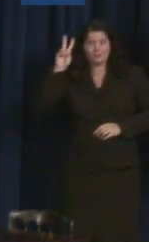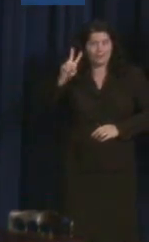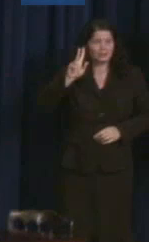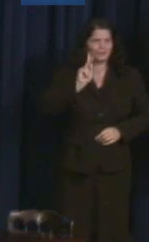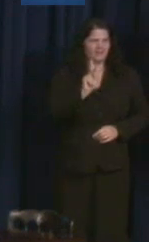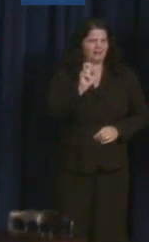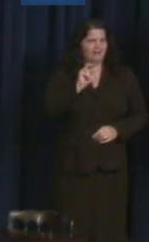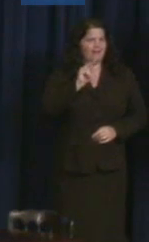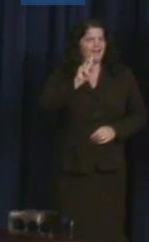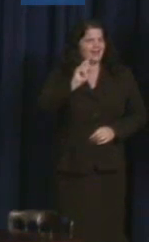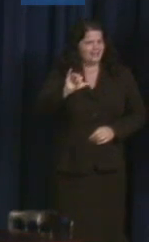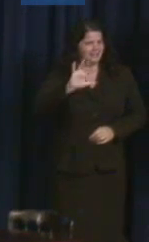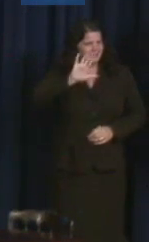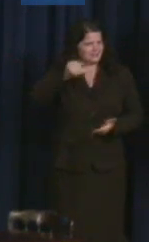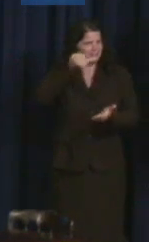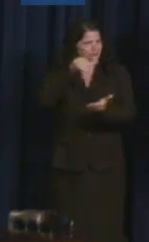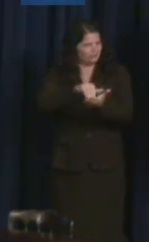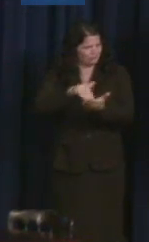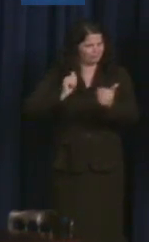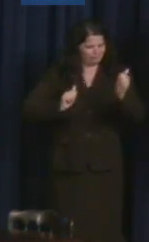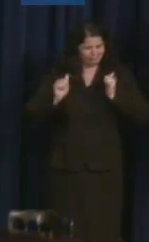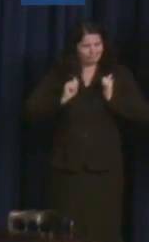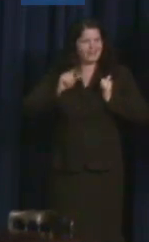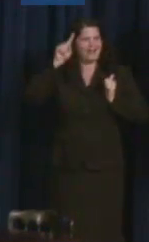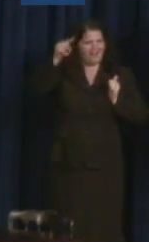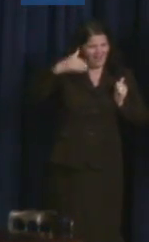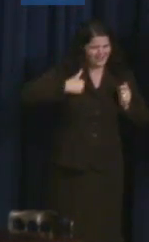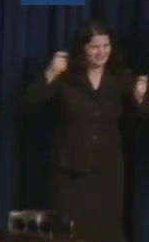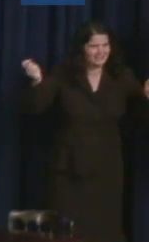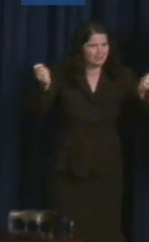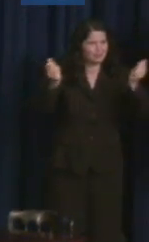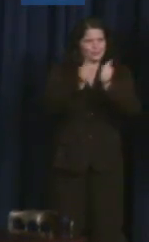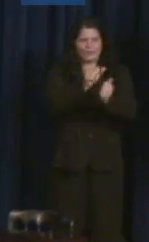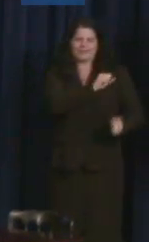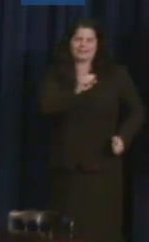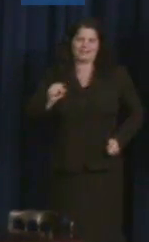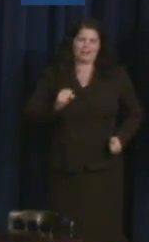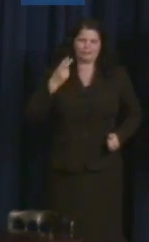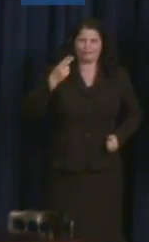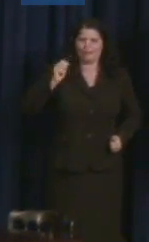where we had a celebration with Senator Harkin, who I know many of you know penned the bill.